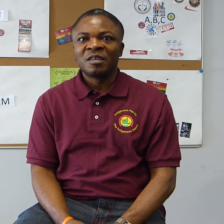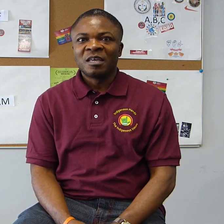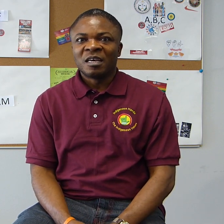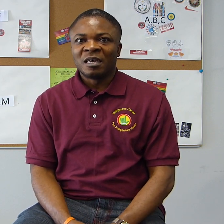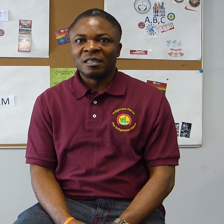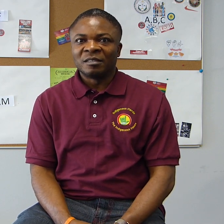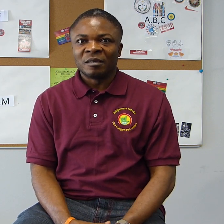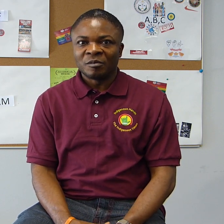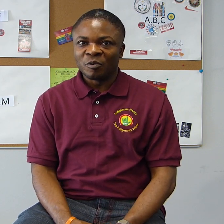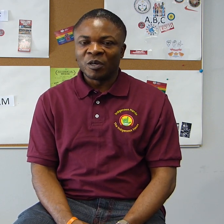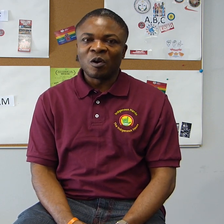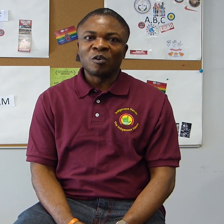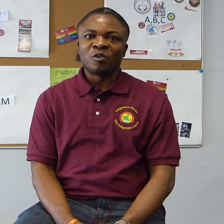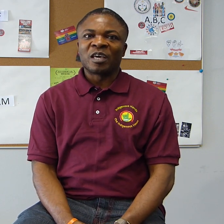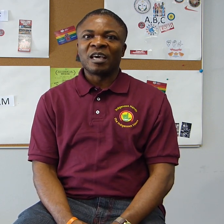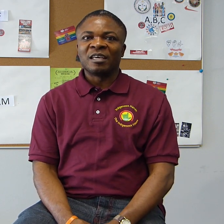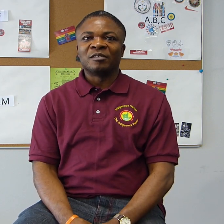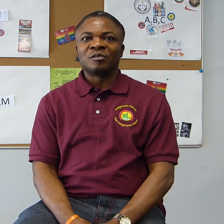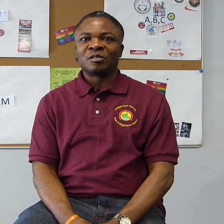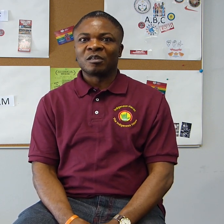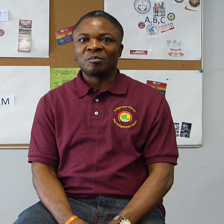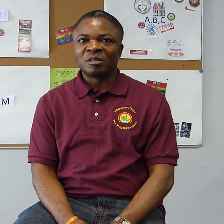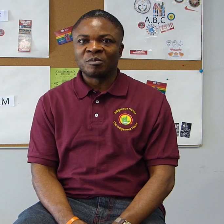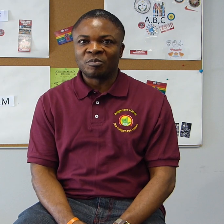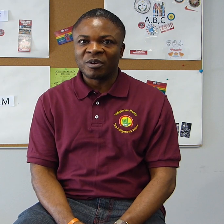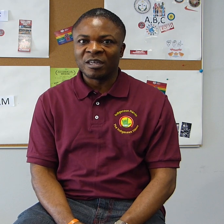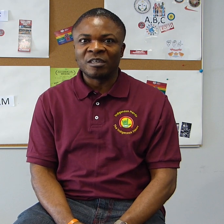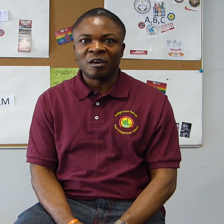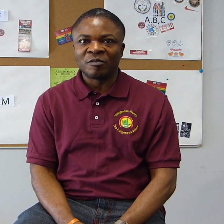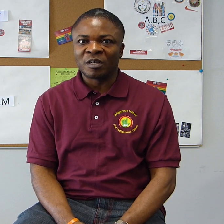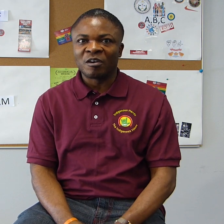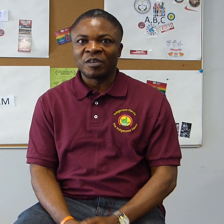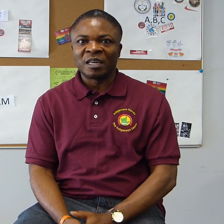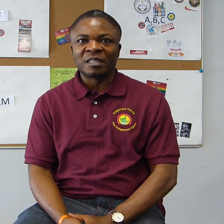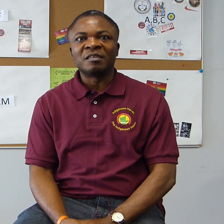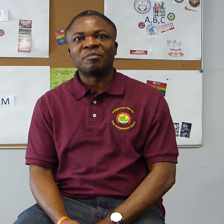safe, doing all you can to stop the spread of the Covid-19